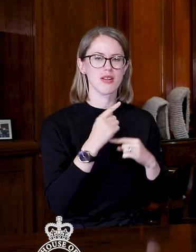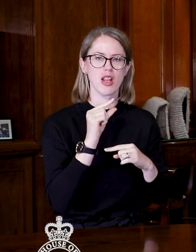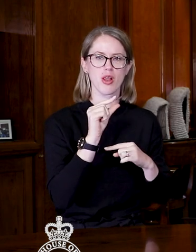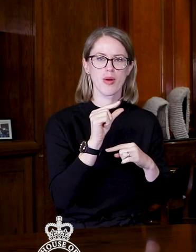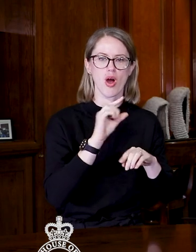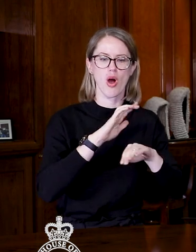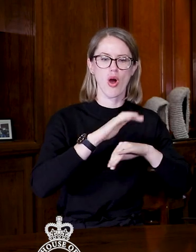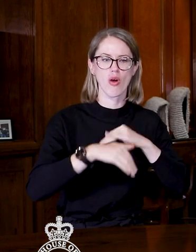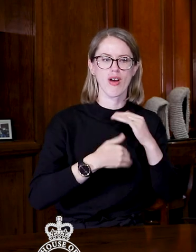about Rotuman?